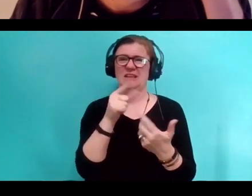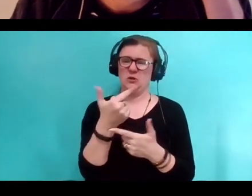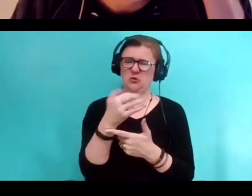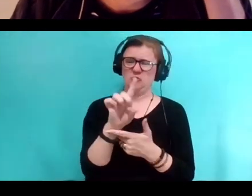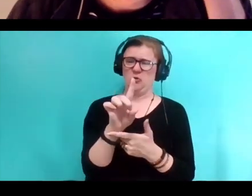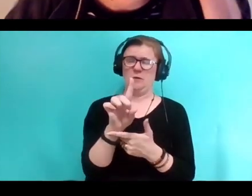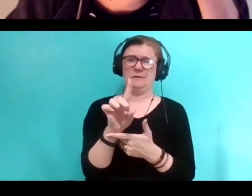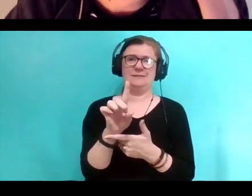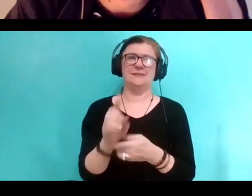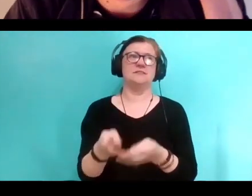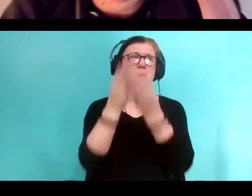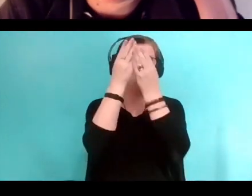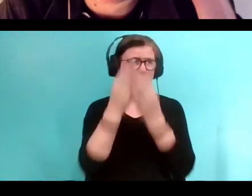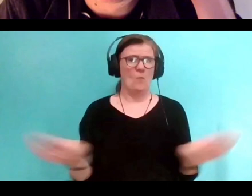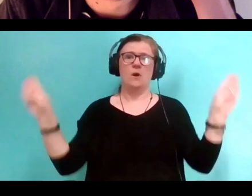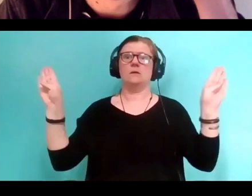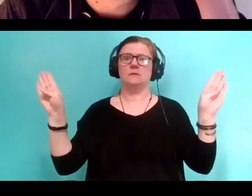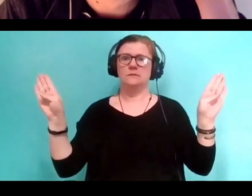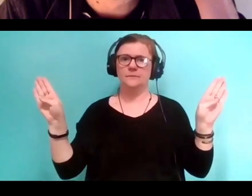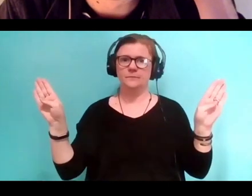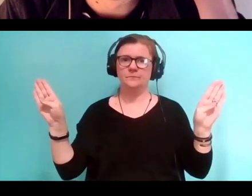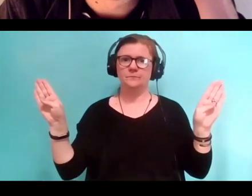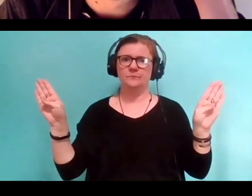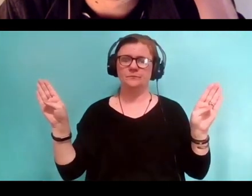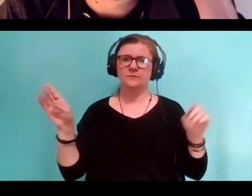I think more it's mystery of why we need it.